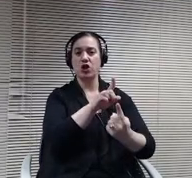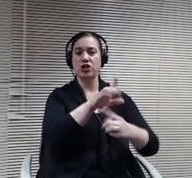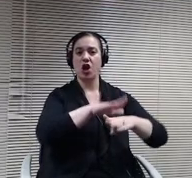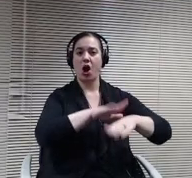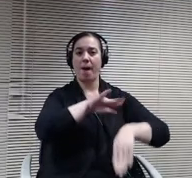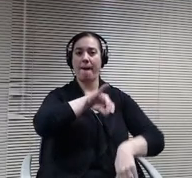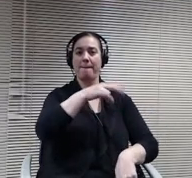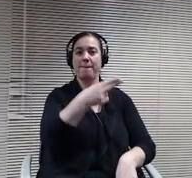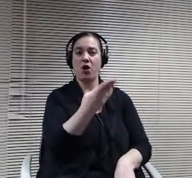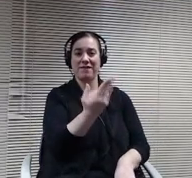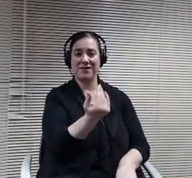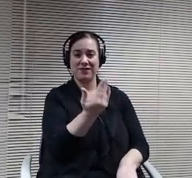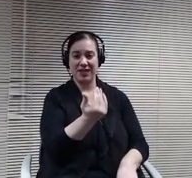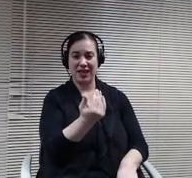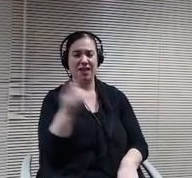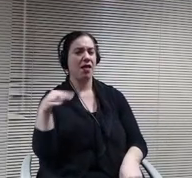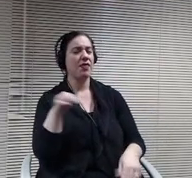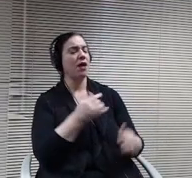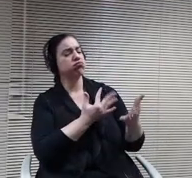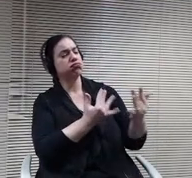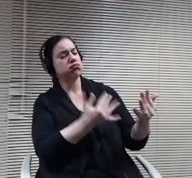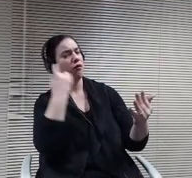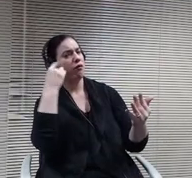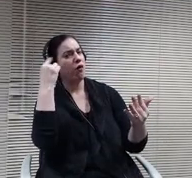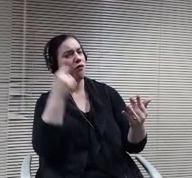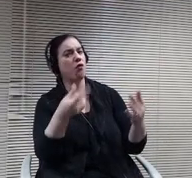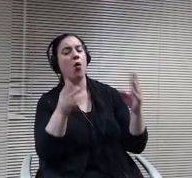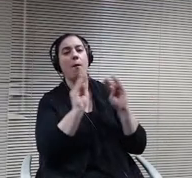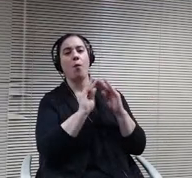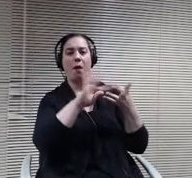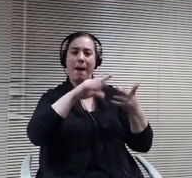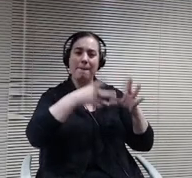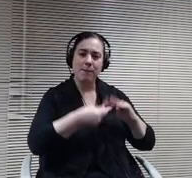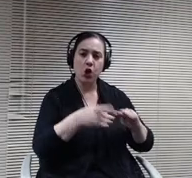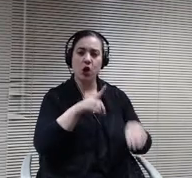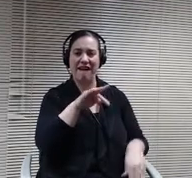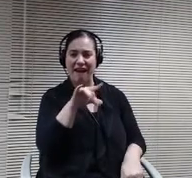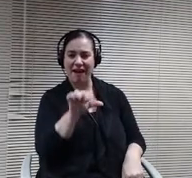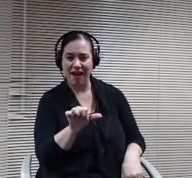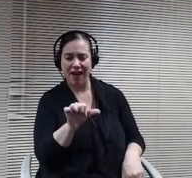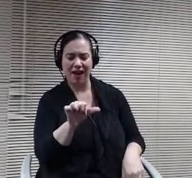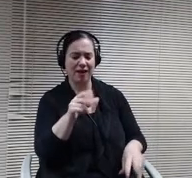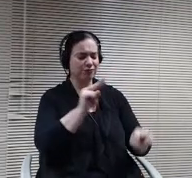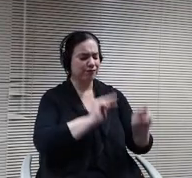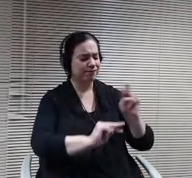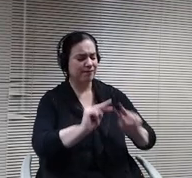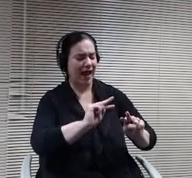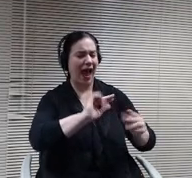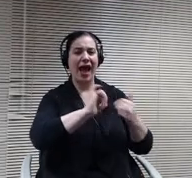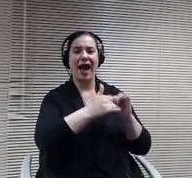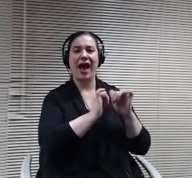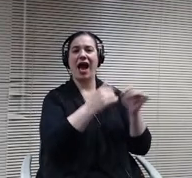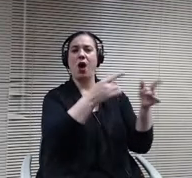numbers and data from us and look at how how the incidence is going over the really the.